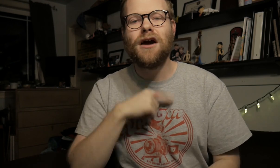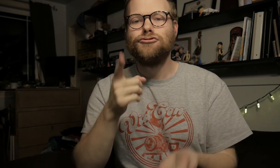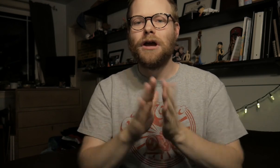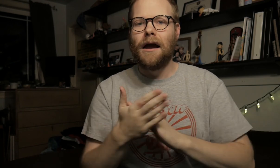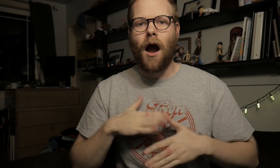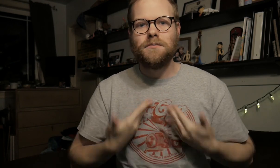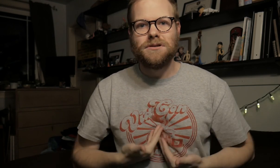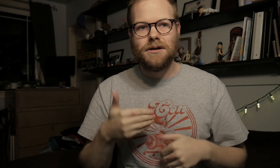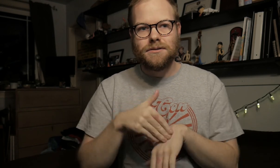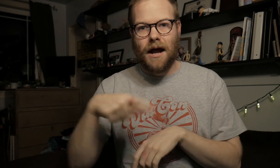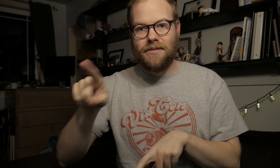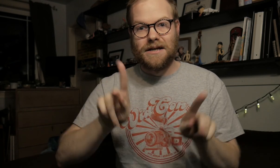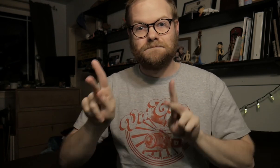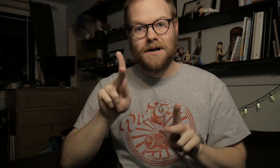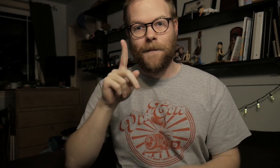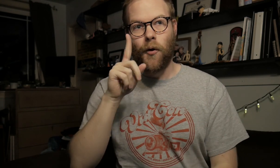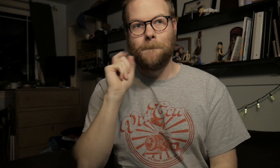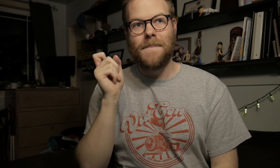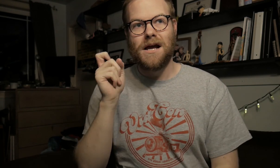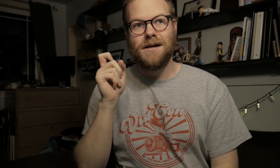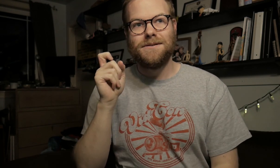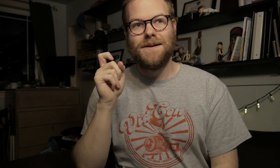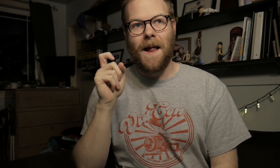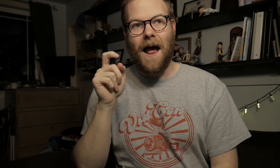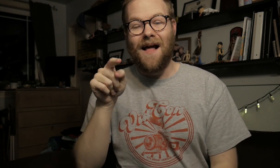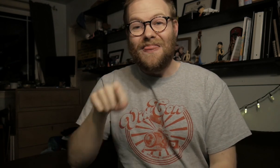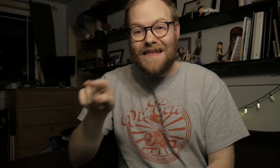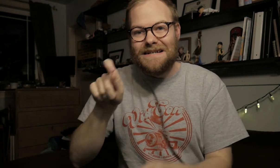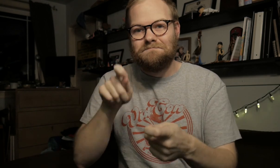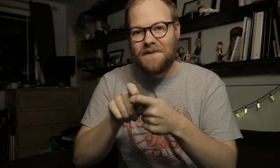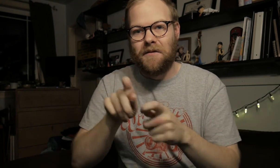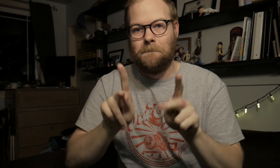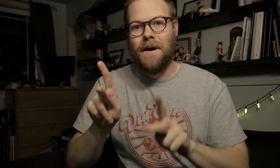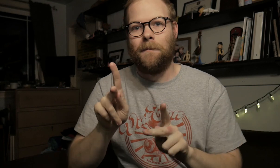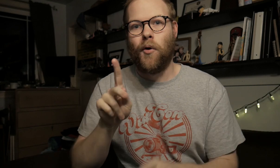I just get upset at these people because these specific people...